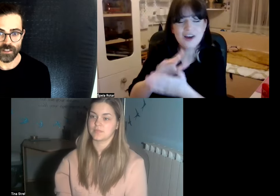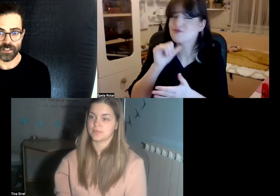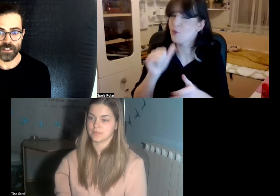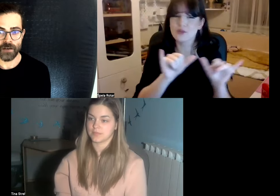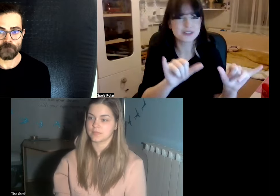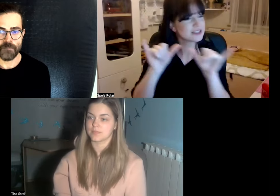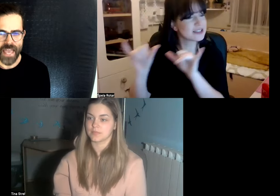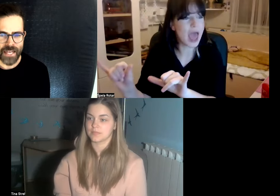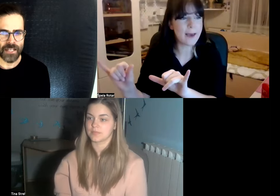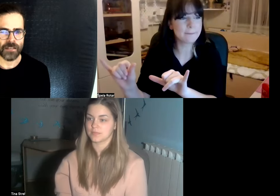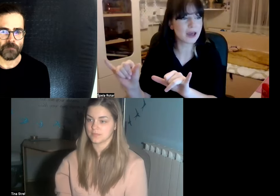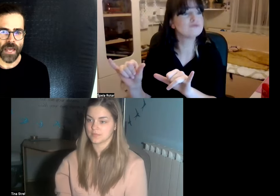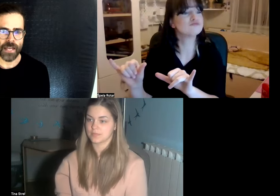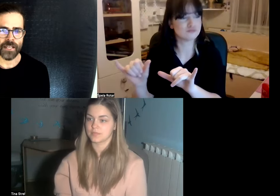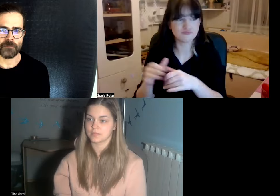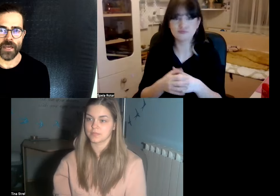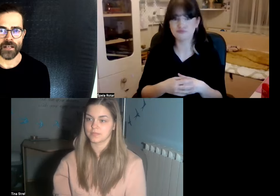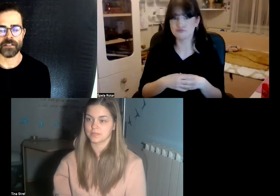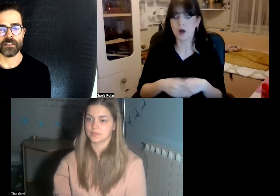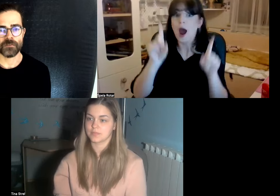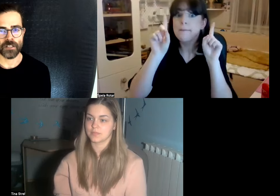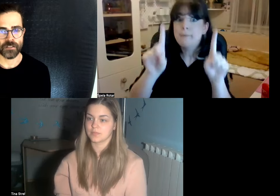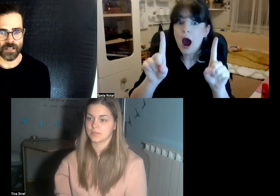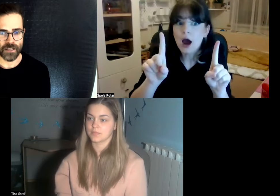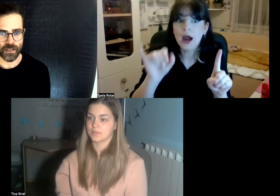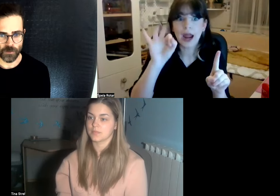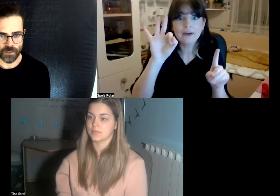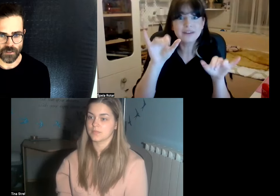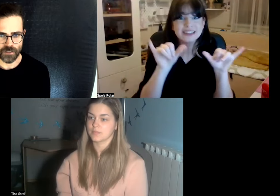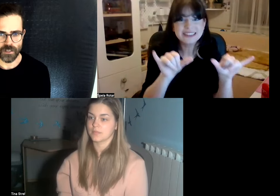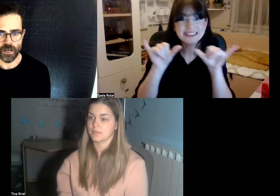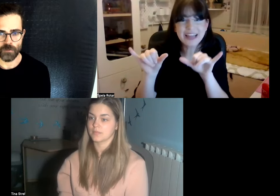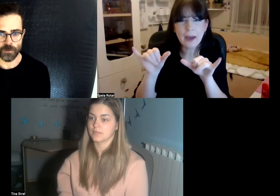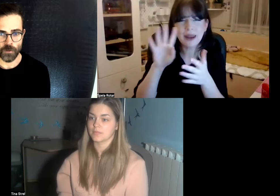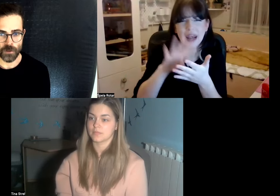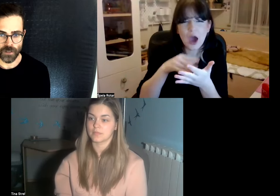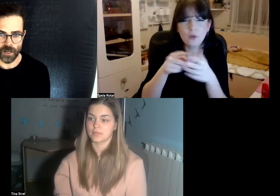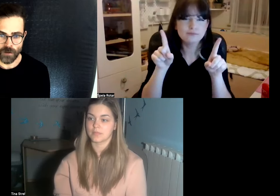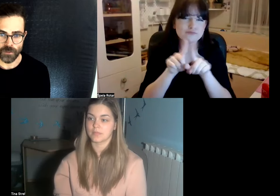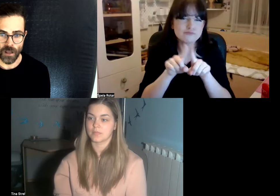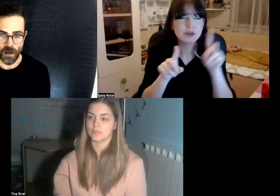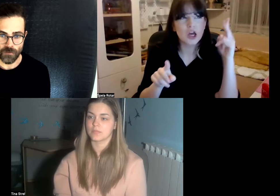there are many many many different sign languages around the world around the glove